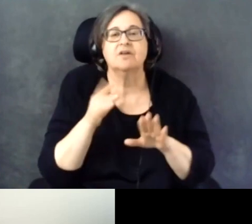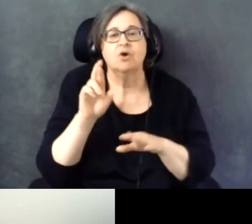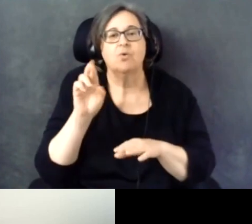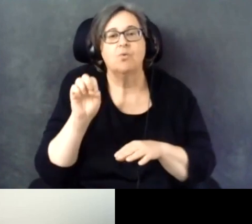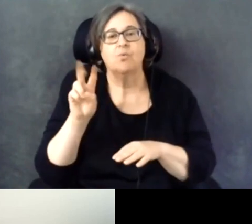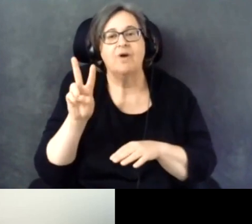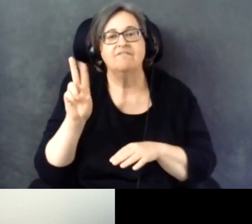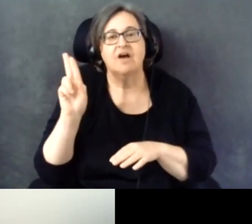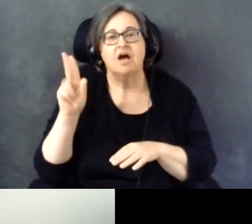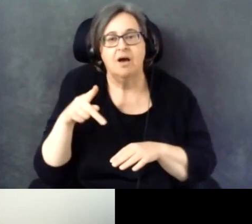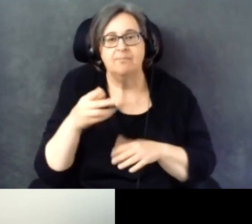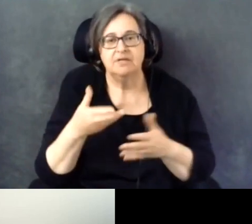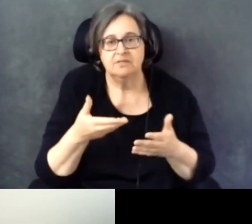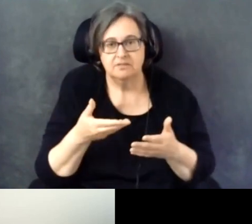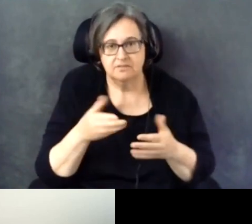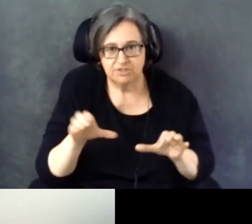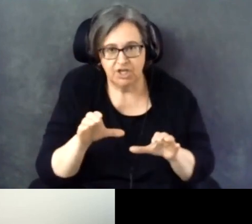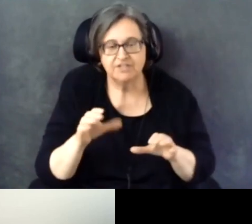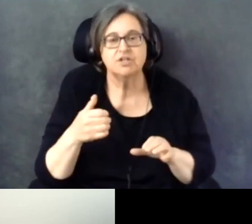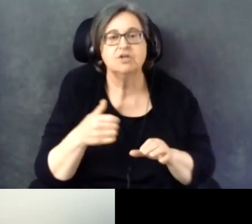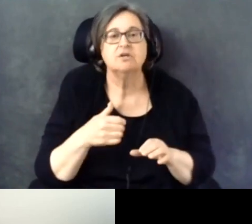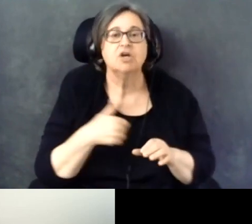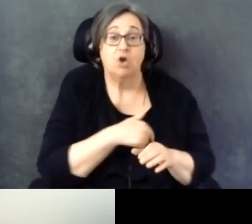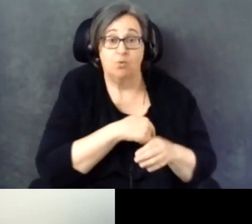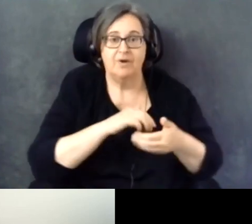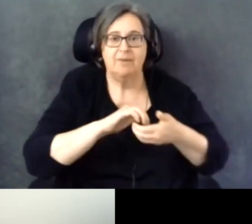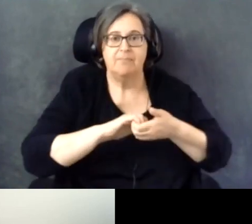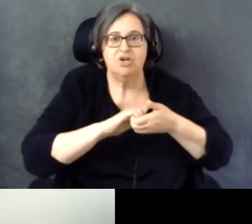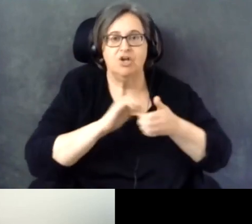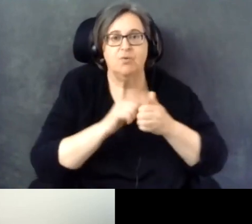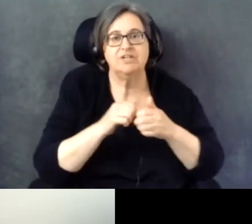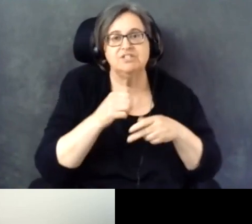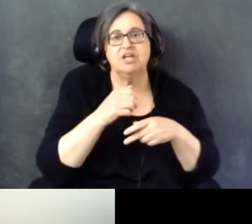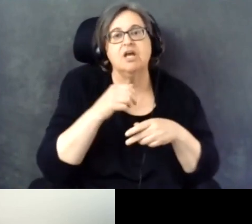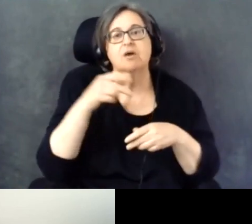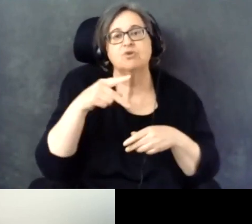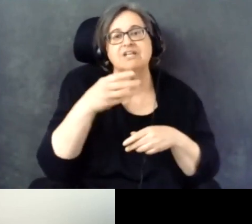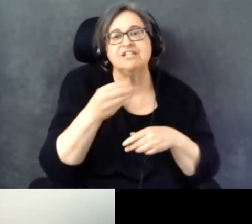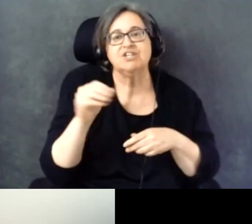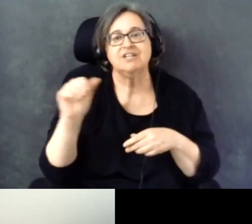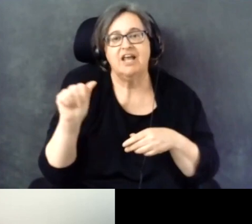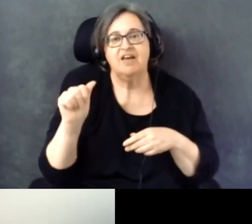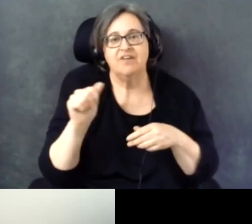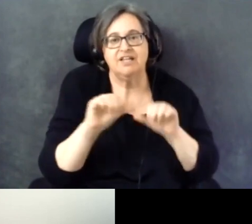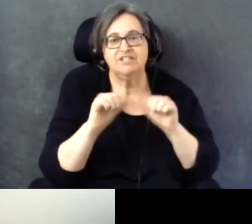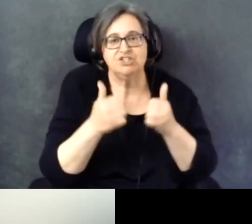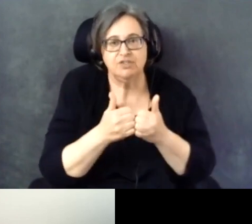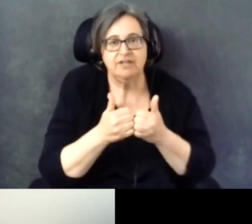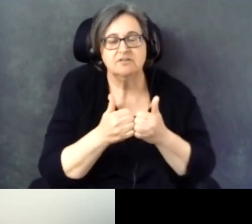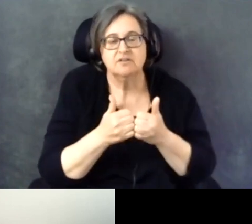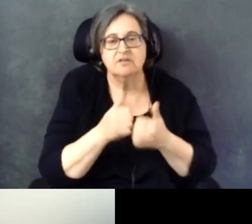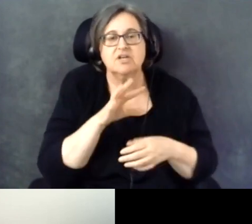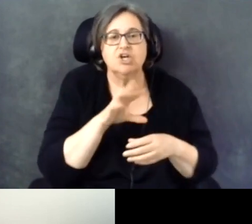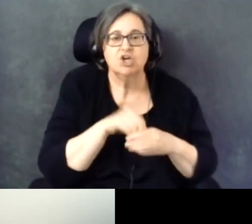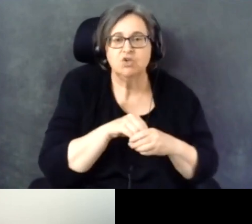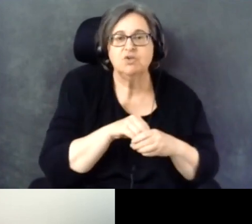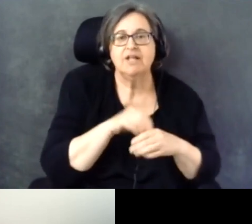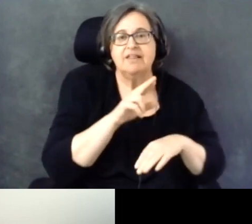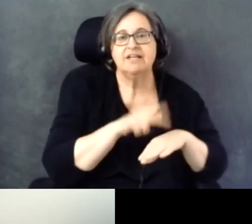and partner with Protection and Advocacy as part of the National Disability Rights Network,